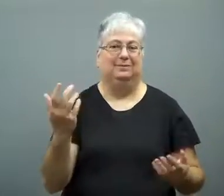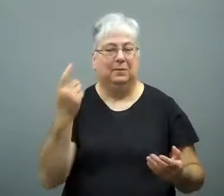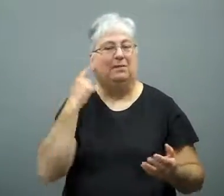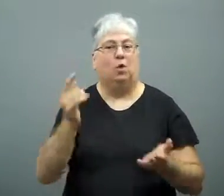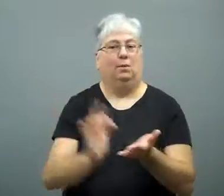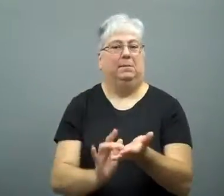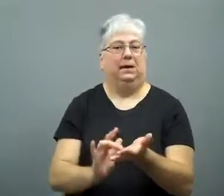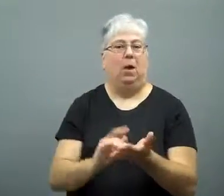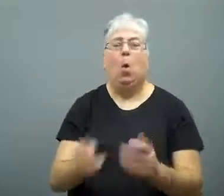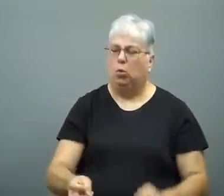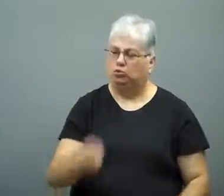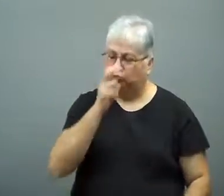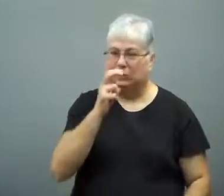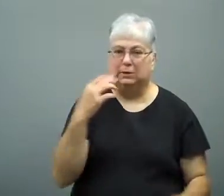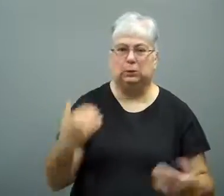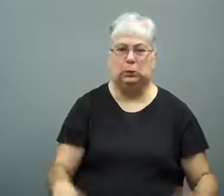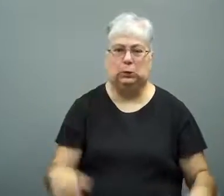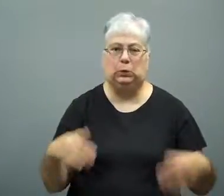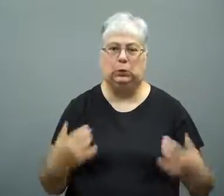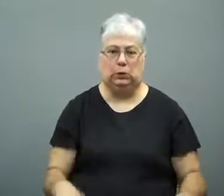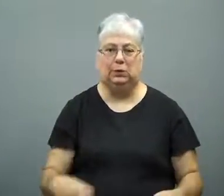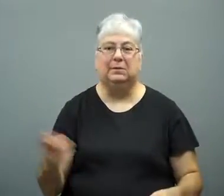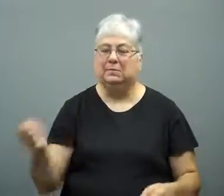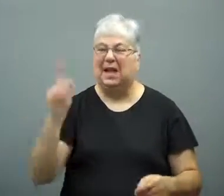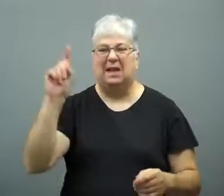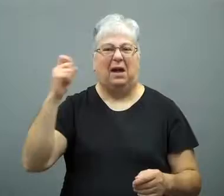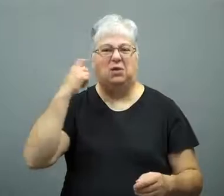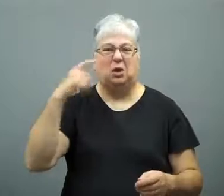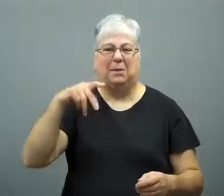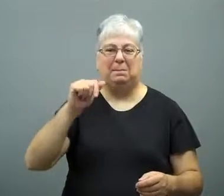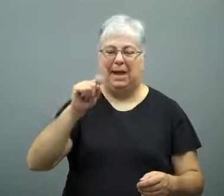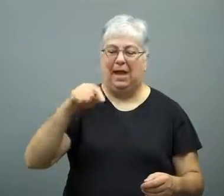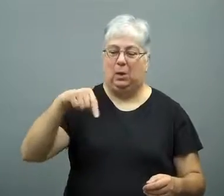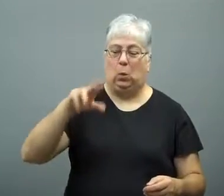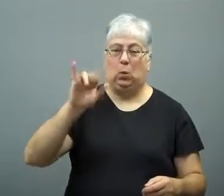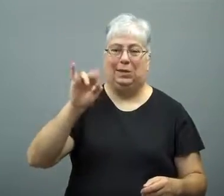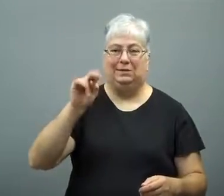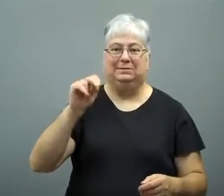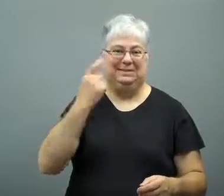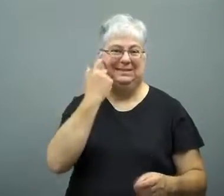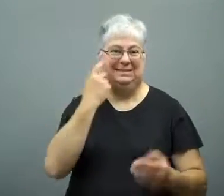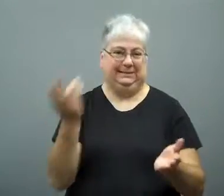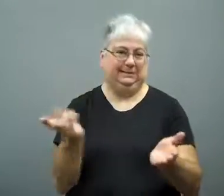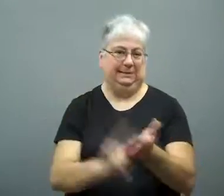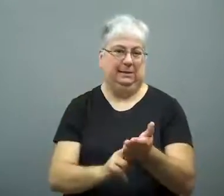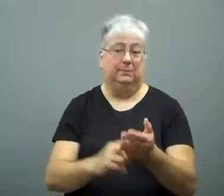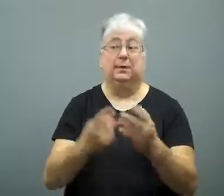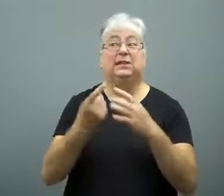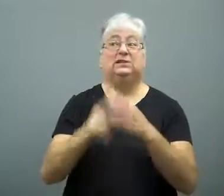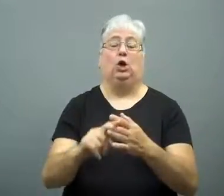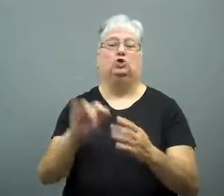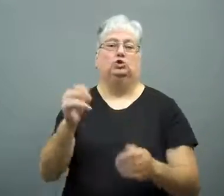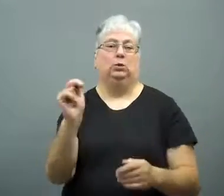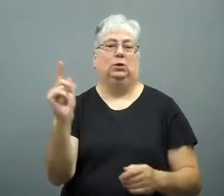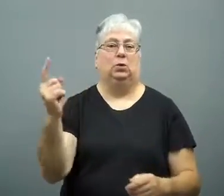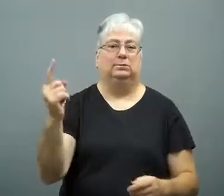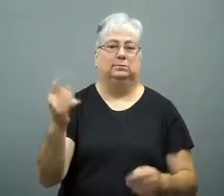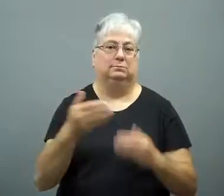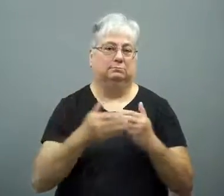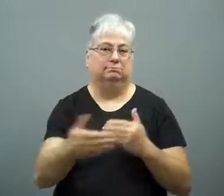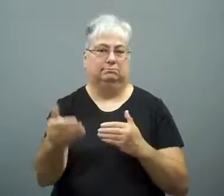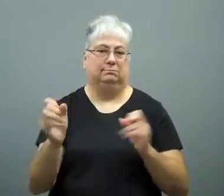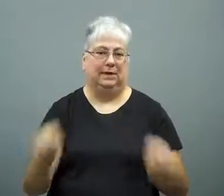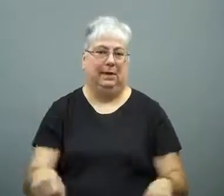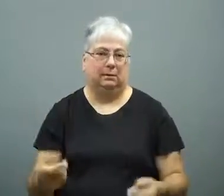It's legalized for medical use, and is strictly regulated.